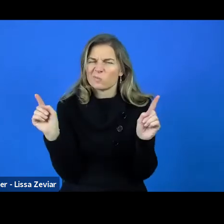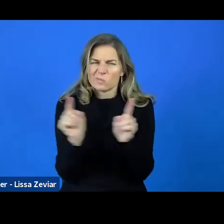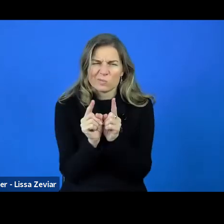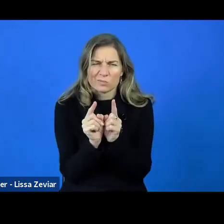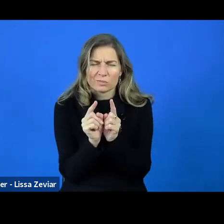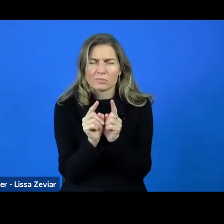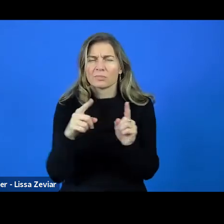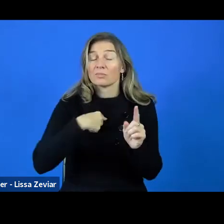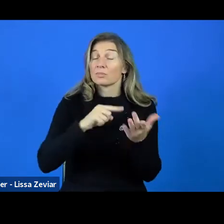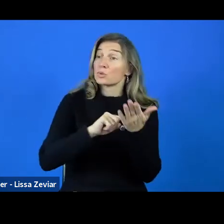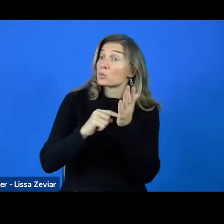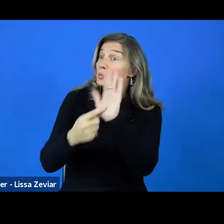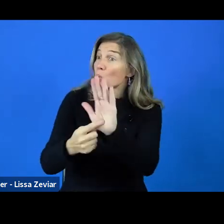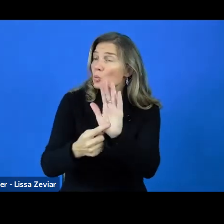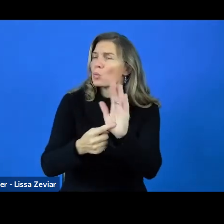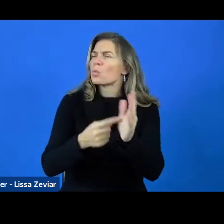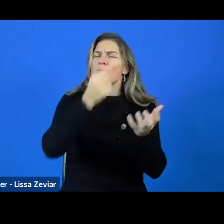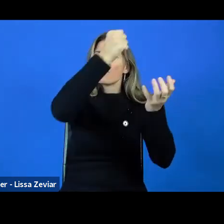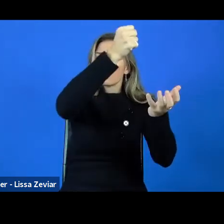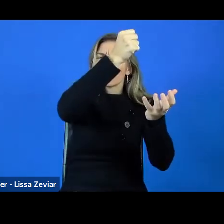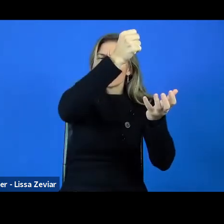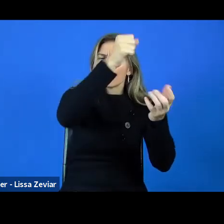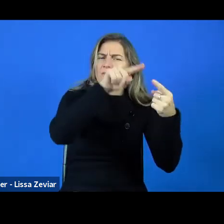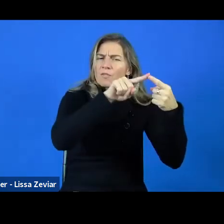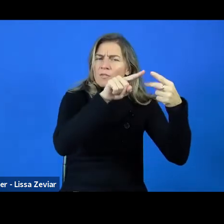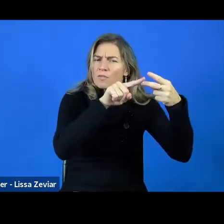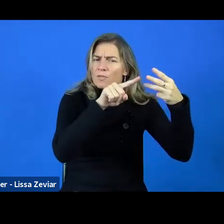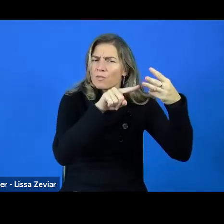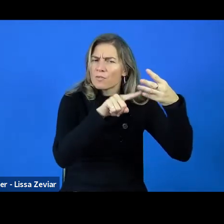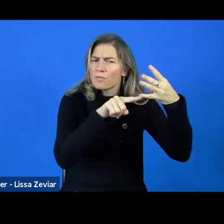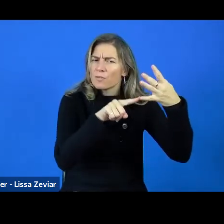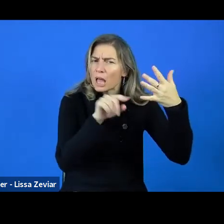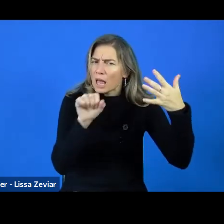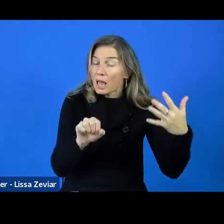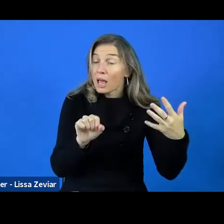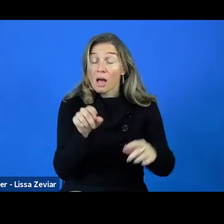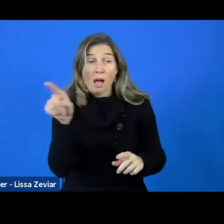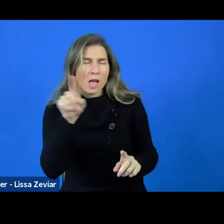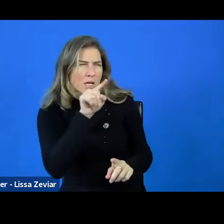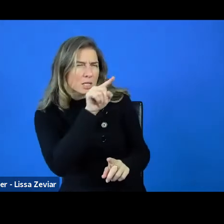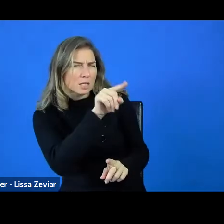and if you find anything relevant for your organisation, you can check out for more.